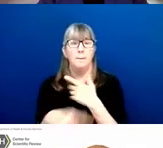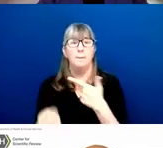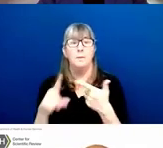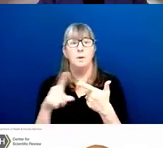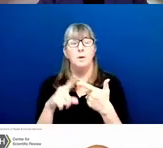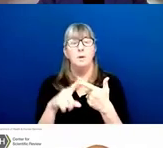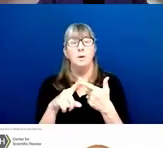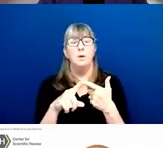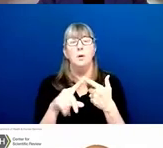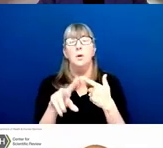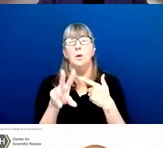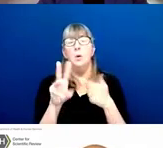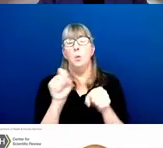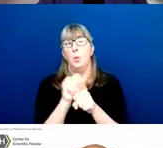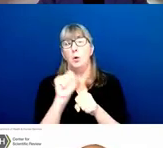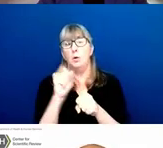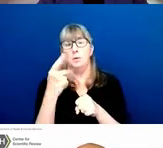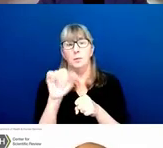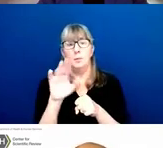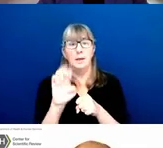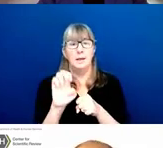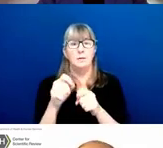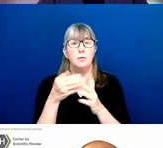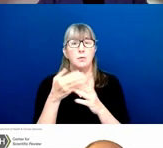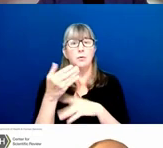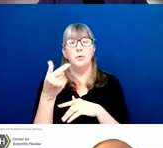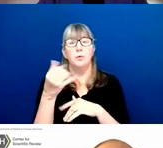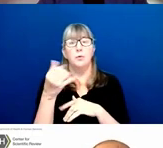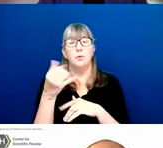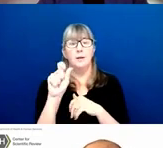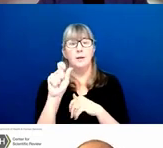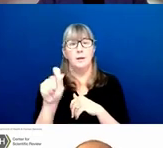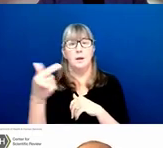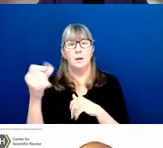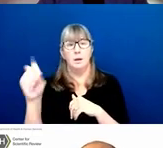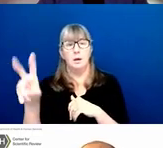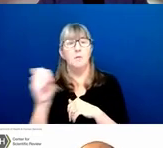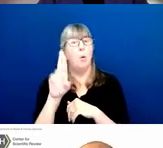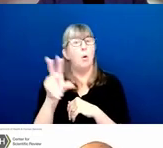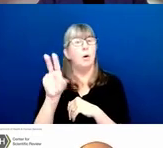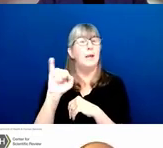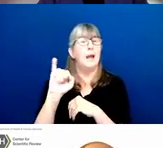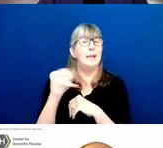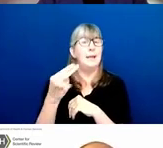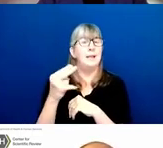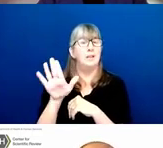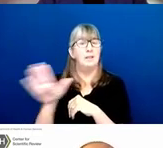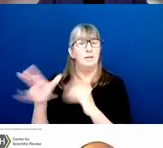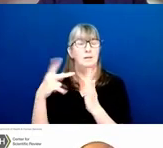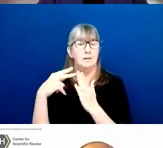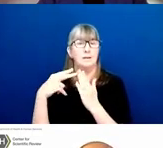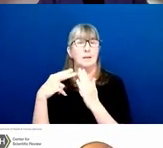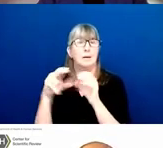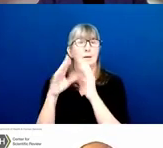or you can use the NIH's ASSIST system, which is the one we recommend. Regardless of which system you use,